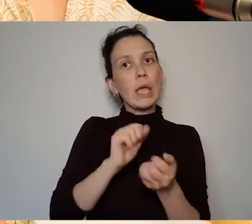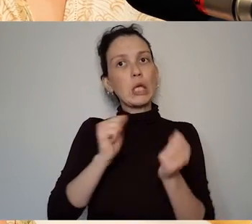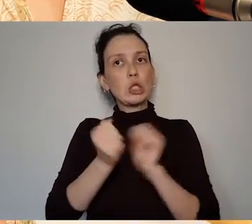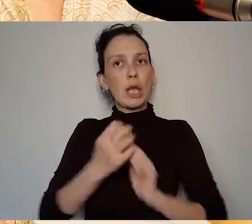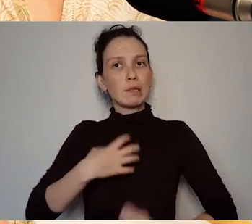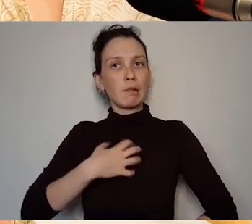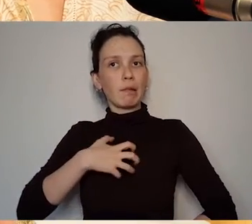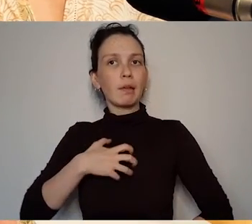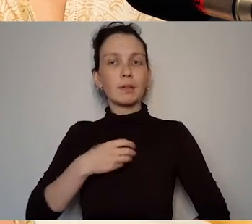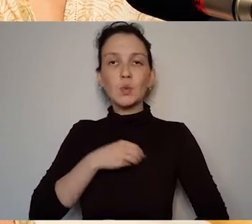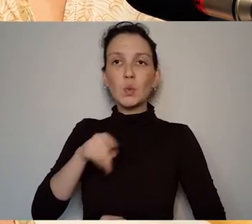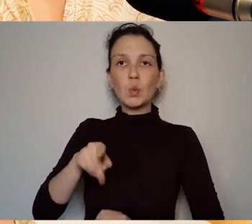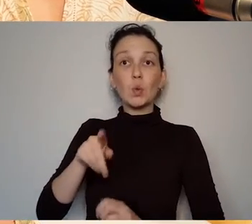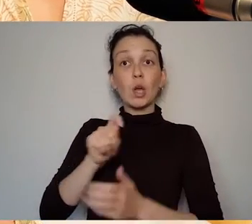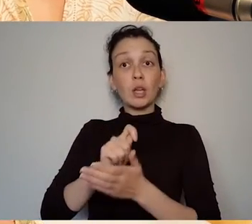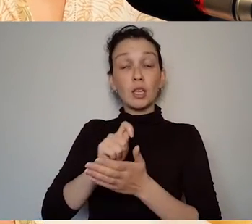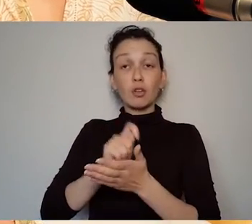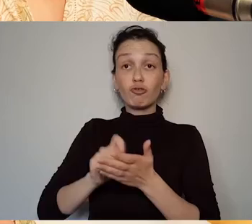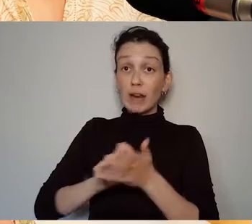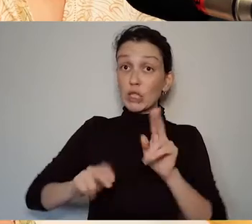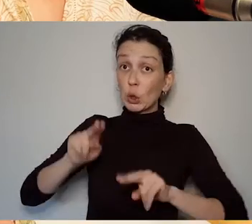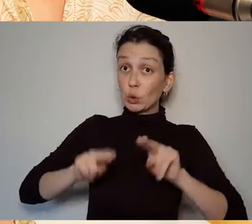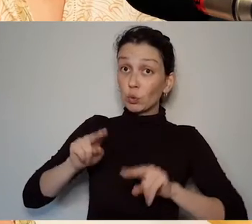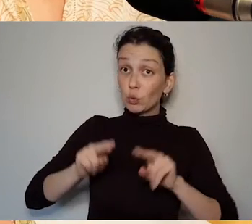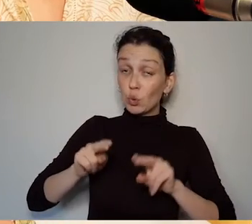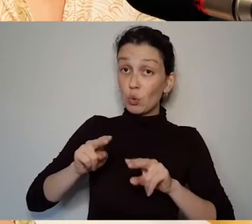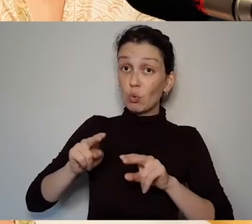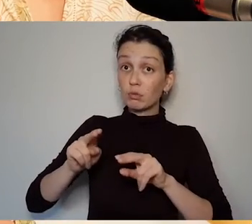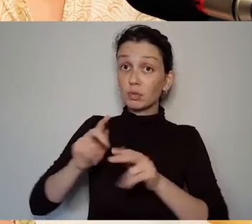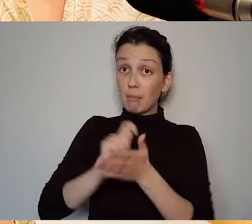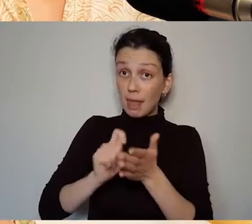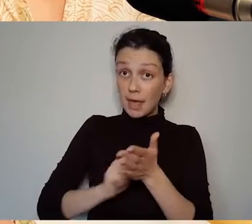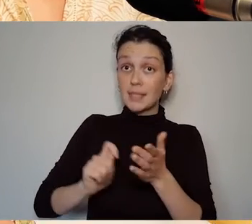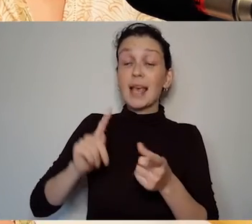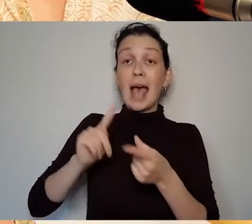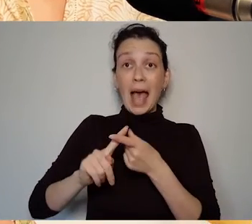plays and adopting existing plays for radio so here you have a Deaf woman writing for radio